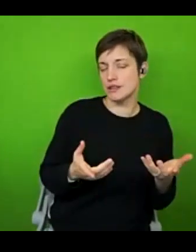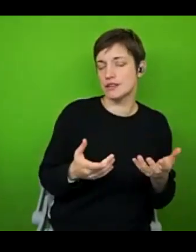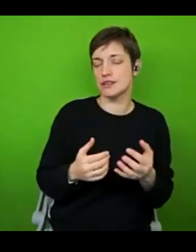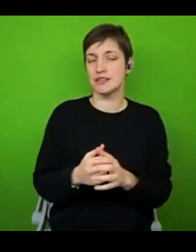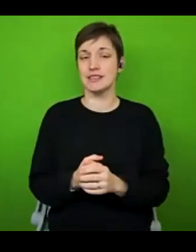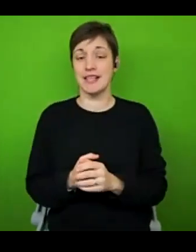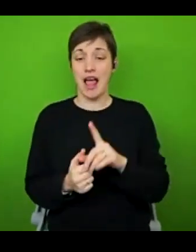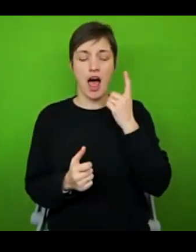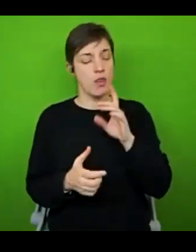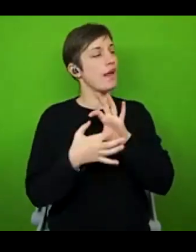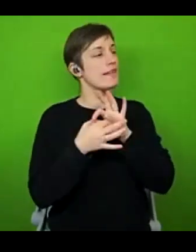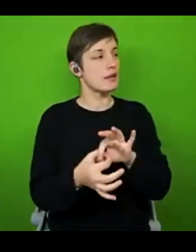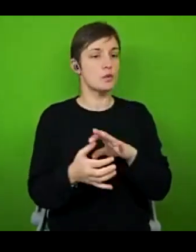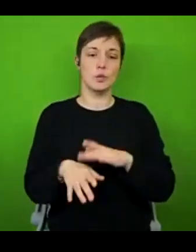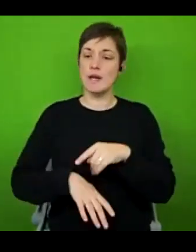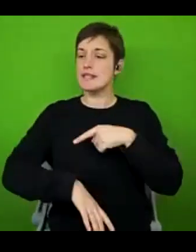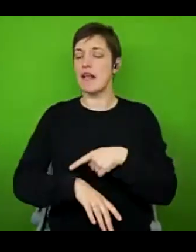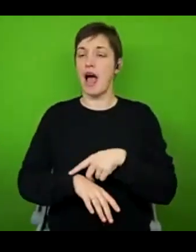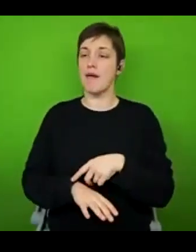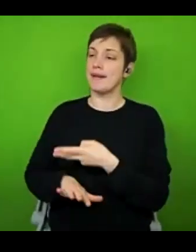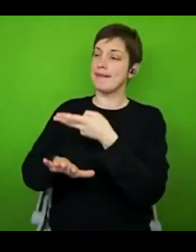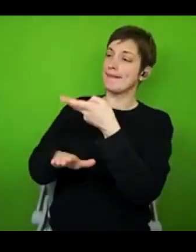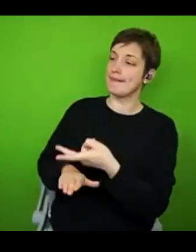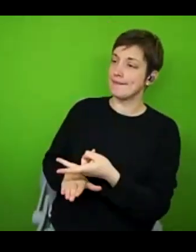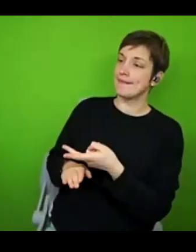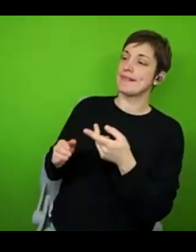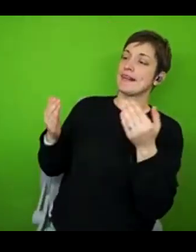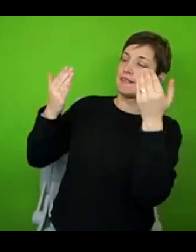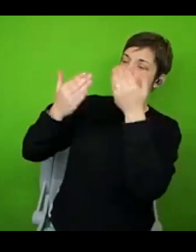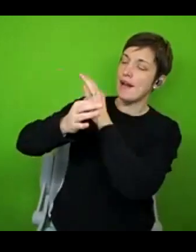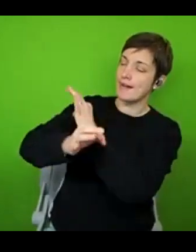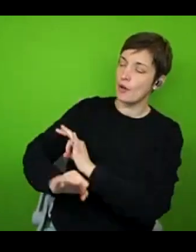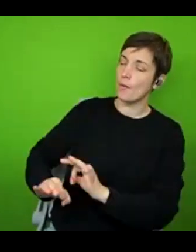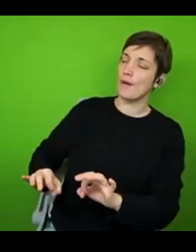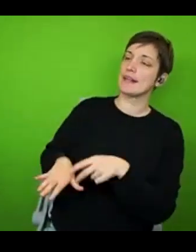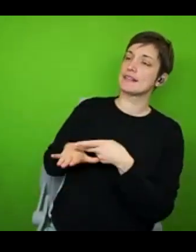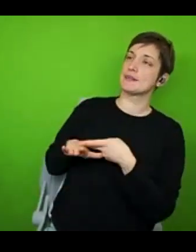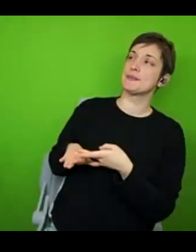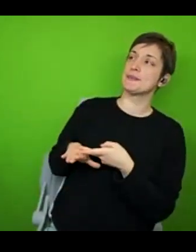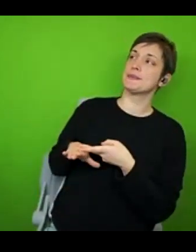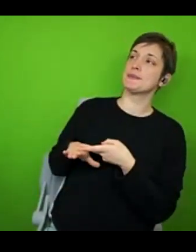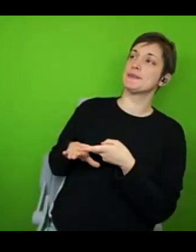of time laid down horizontally in a dark, quiet room. And I thought that the more of this time that I could cram into my